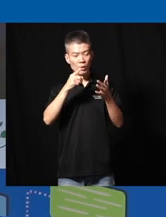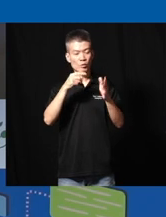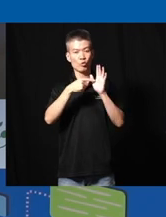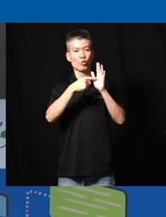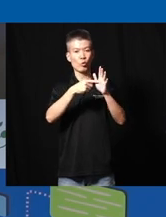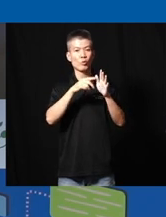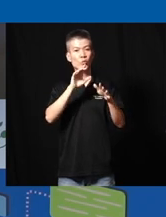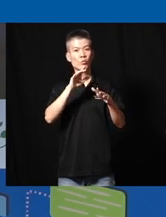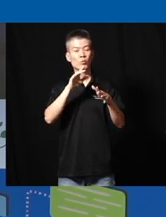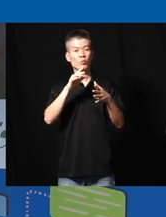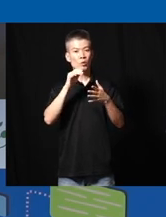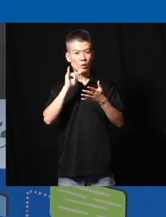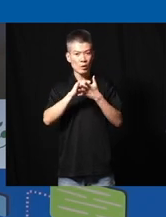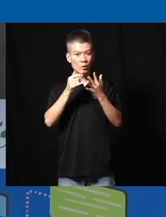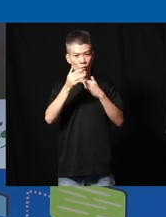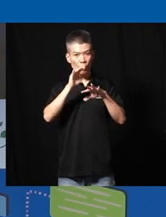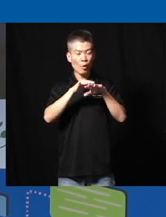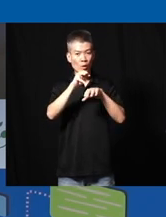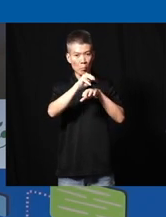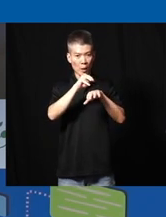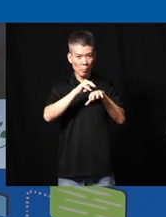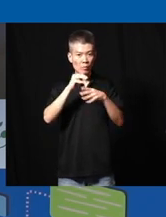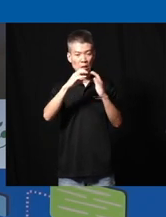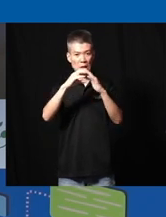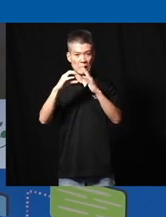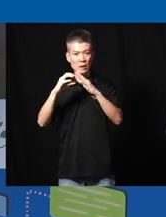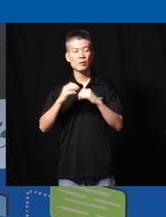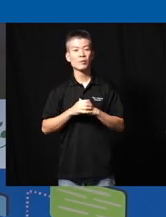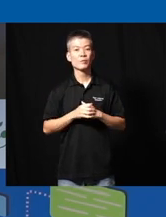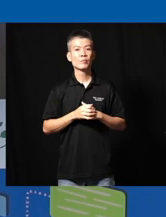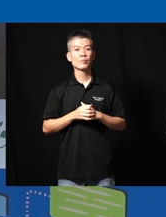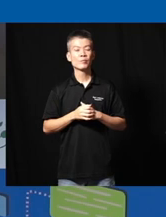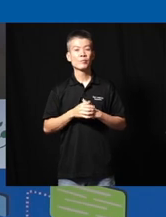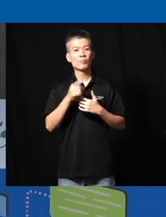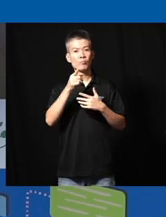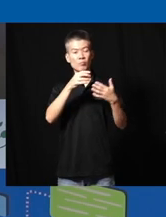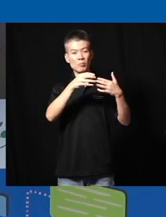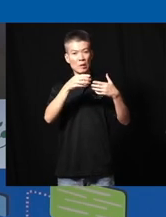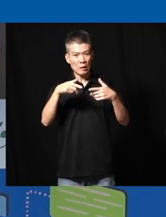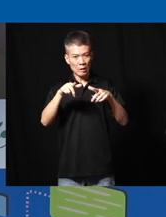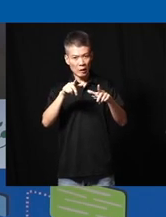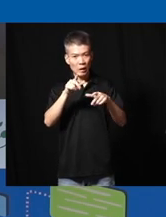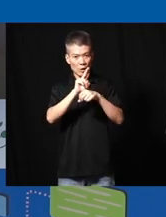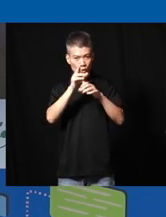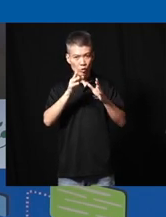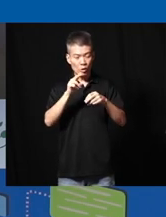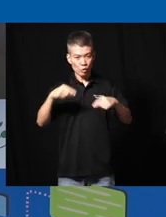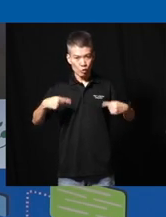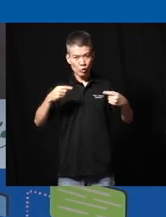to the project that we just heard on mapping the city is um they let wheelchair users register on